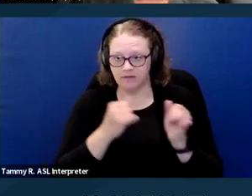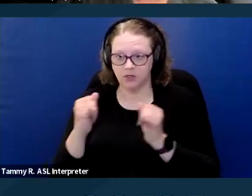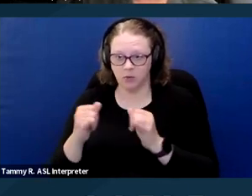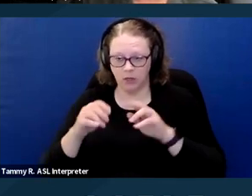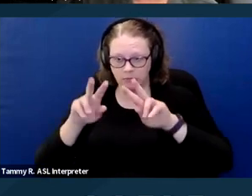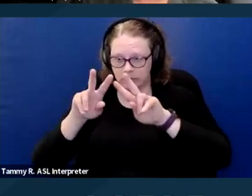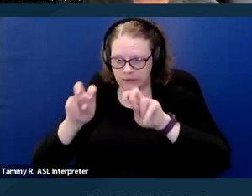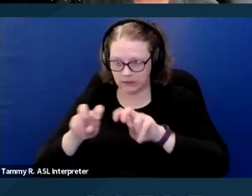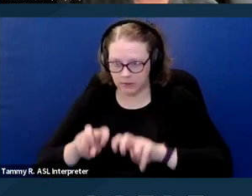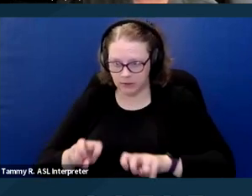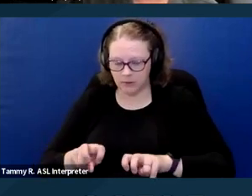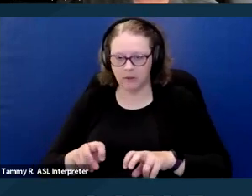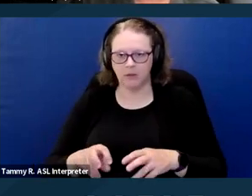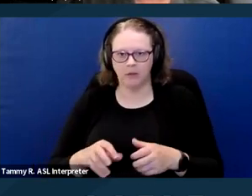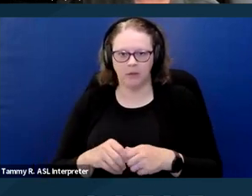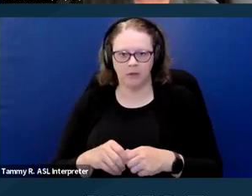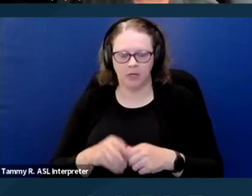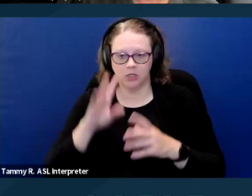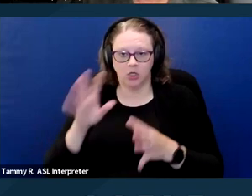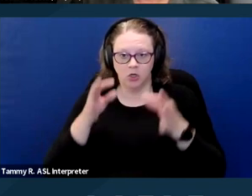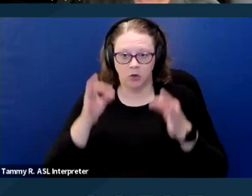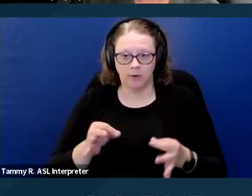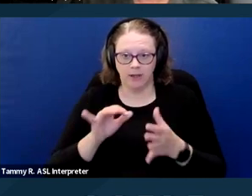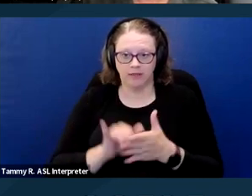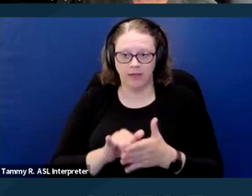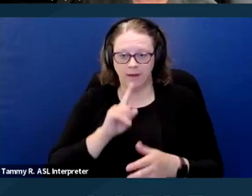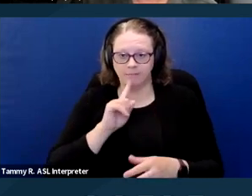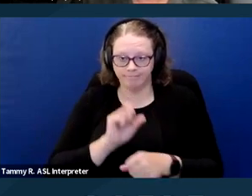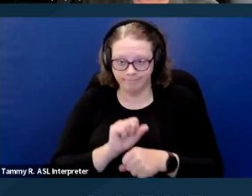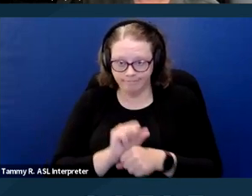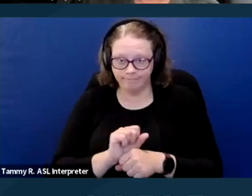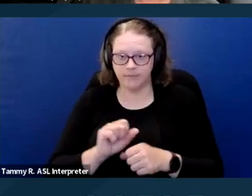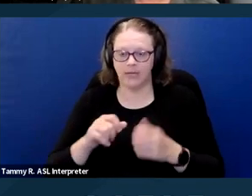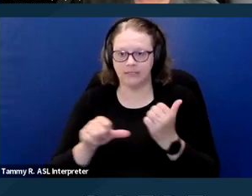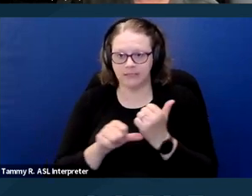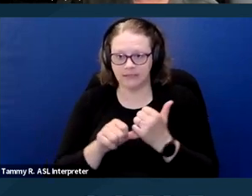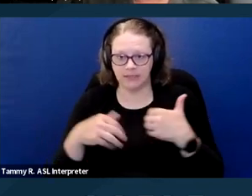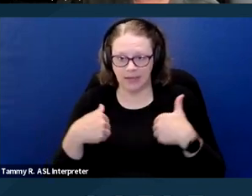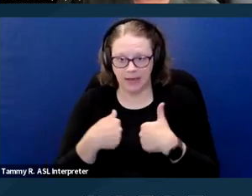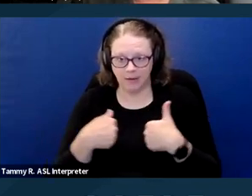The determination that an assistance animal poses a direct threat must be based specifically